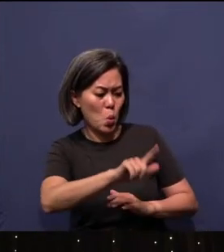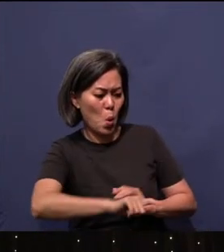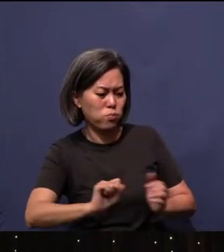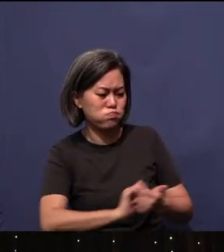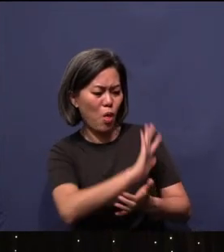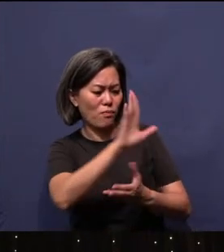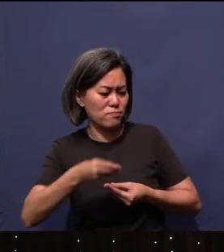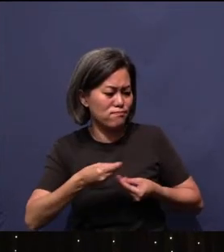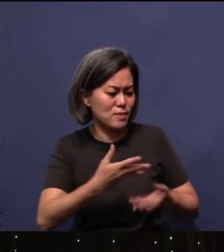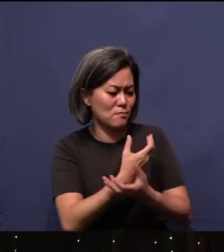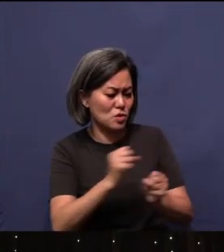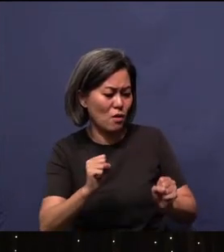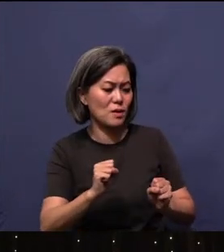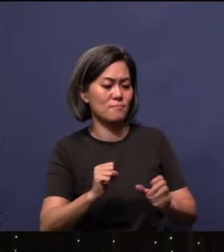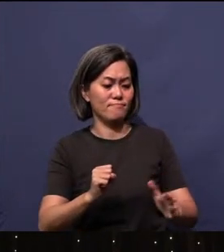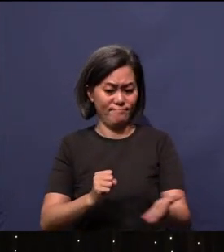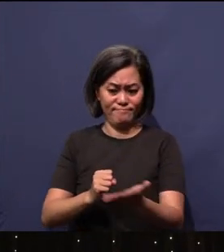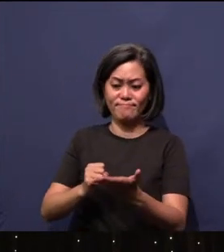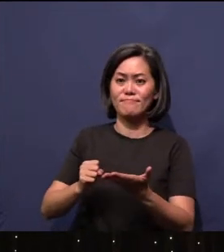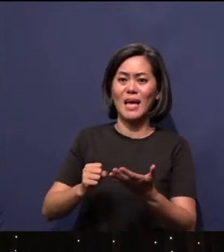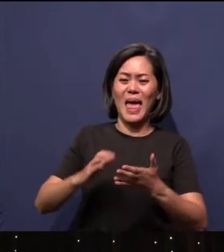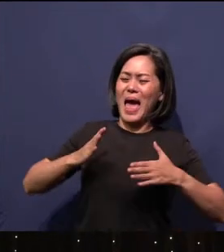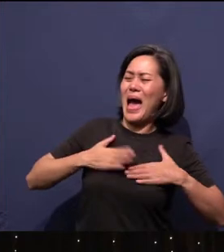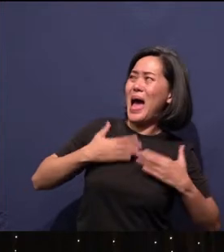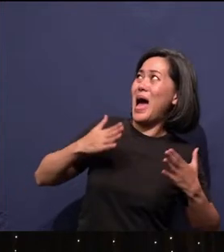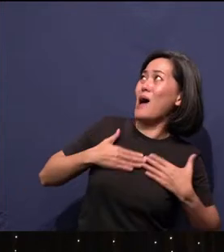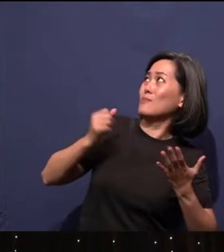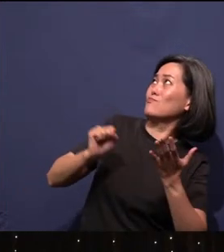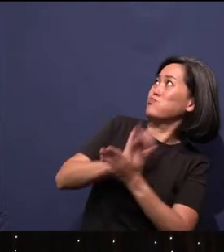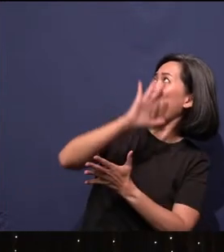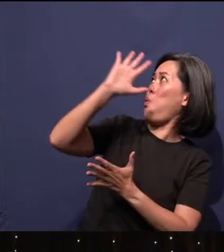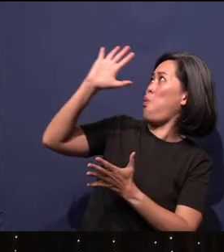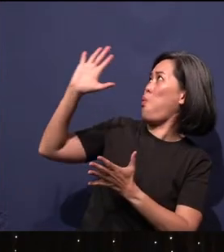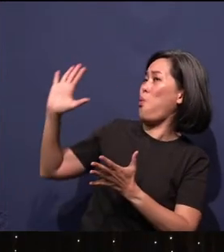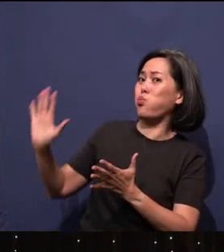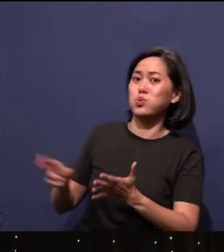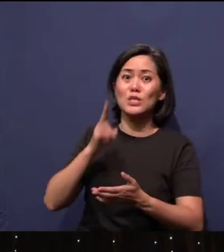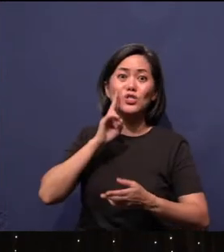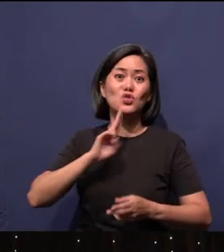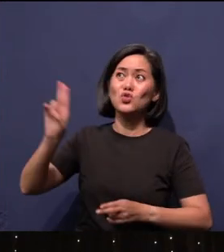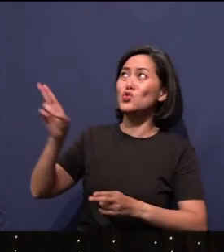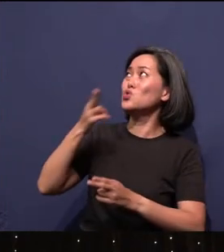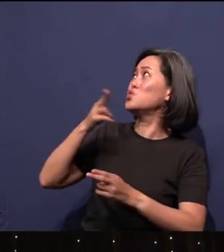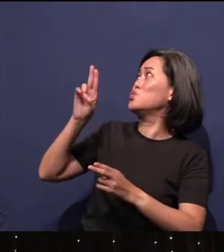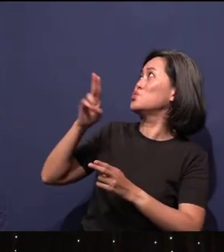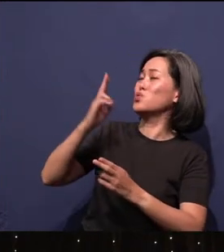The godly ones shall be jubilant in glory. They shall sing for joy even on their beds.